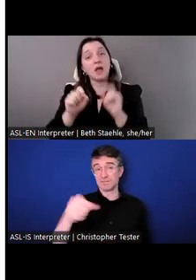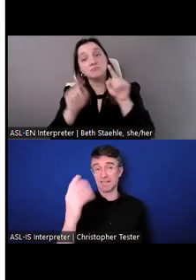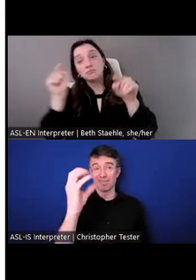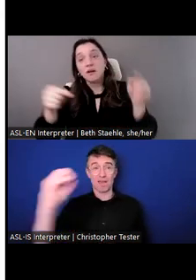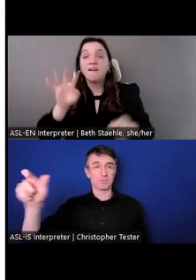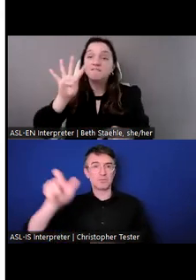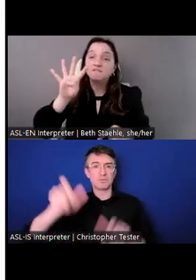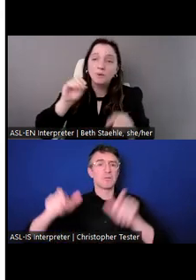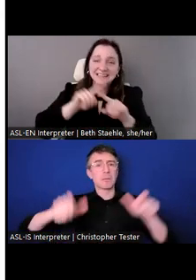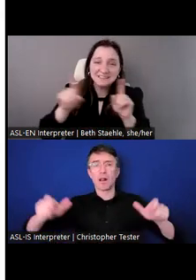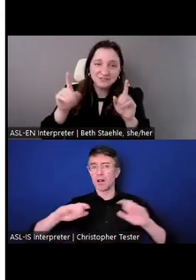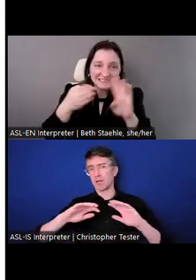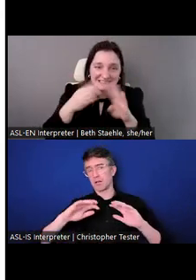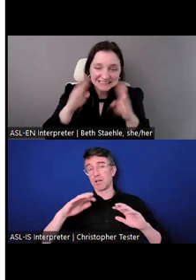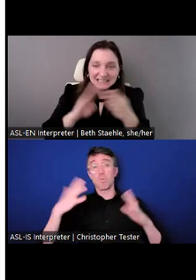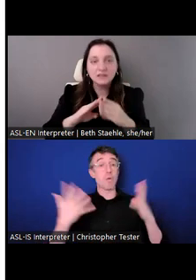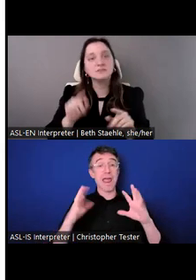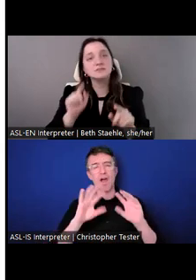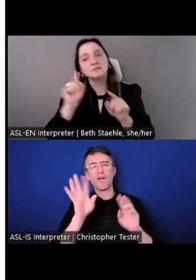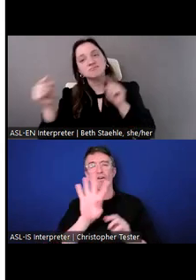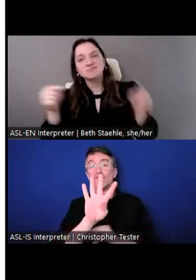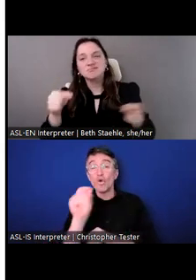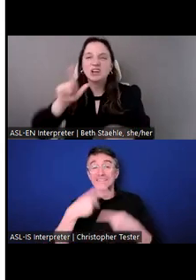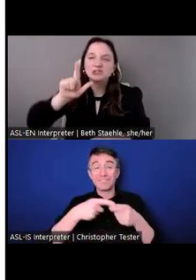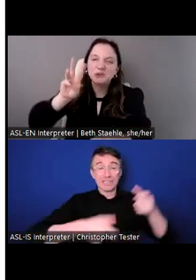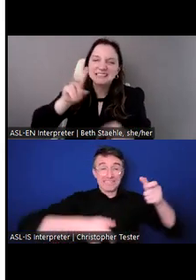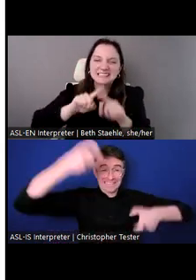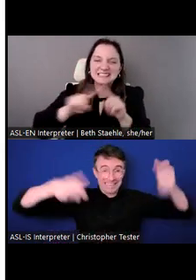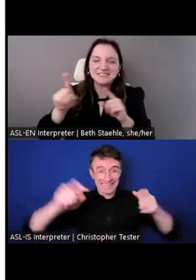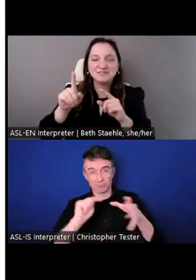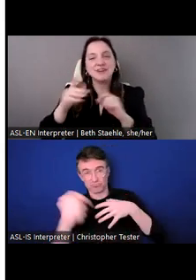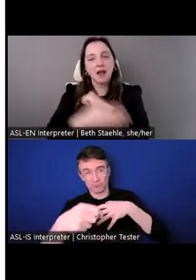And the exchanges take many permutations. We have high school programs and college programs.